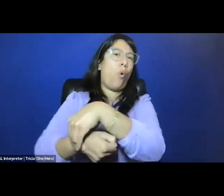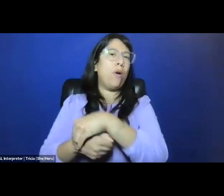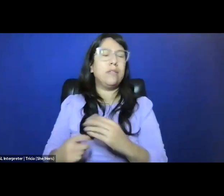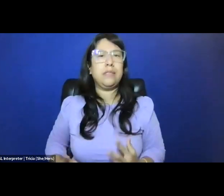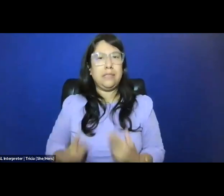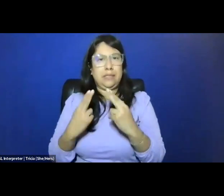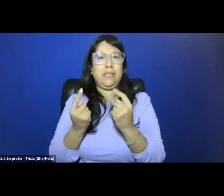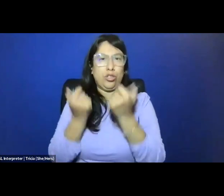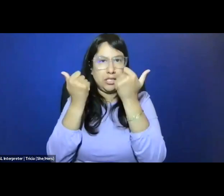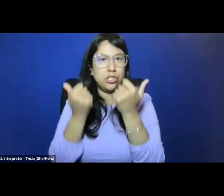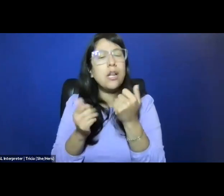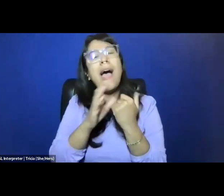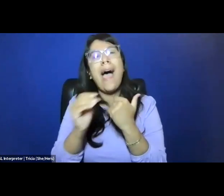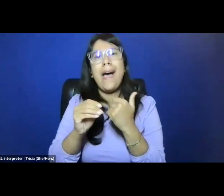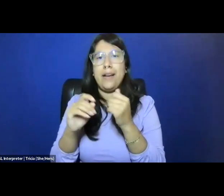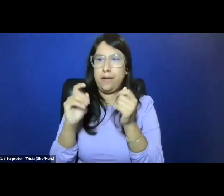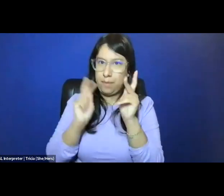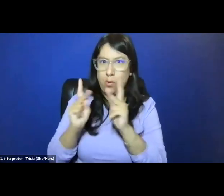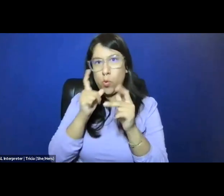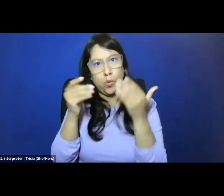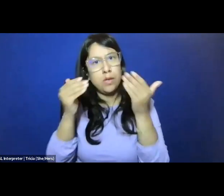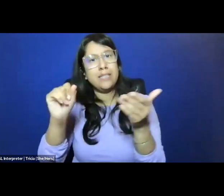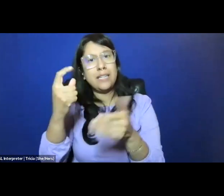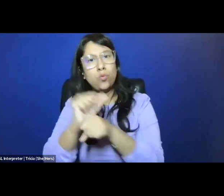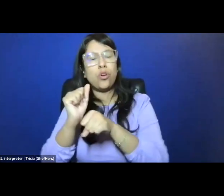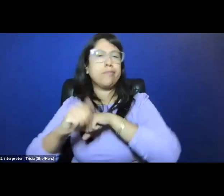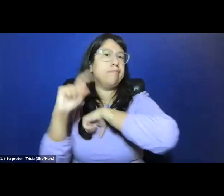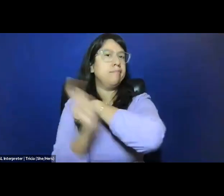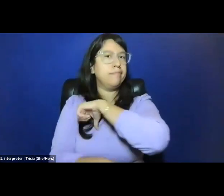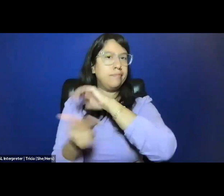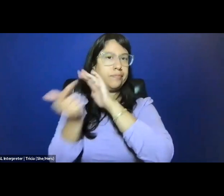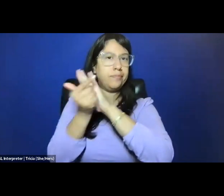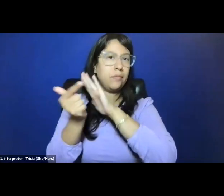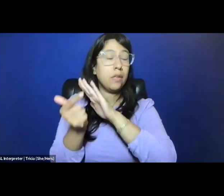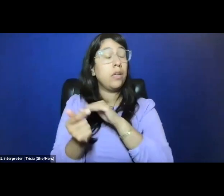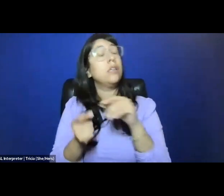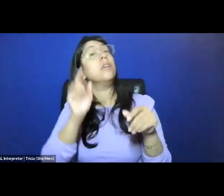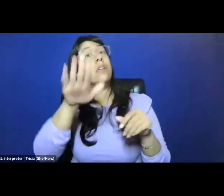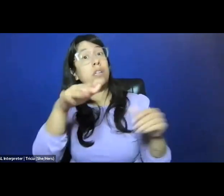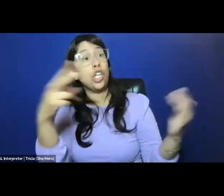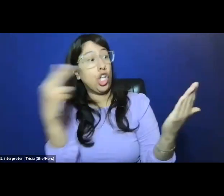to the criminalization of sex work. We propose that when you go back to Comstock,